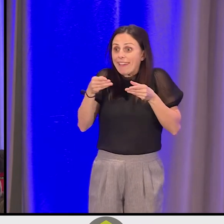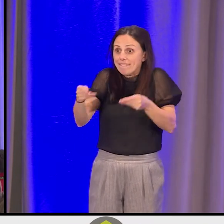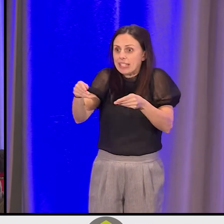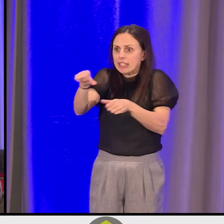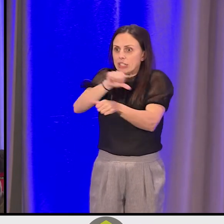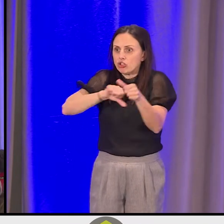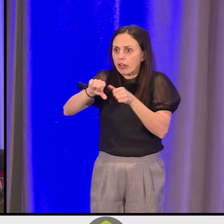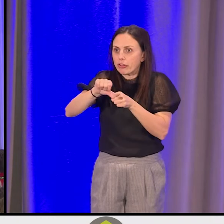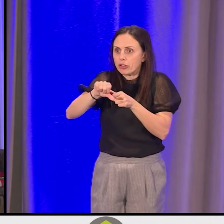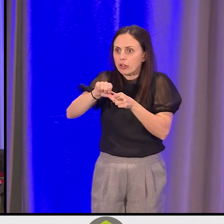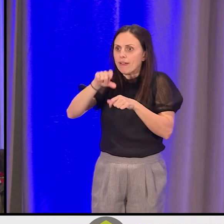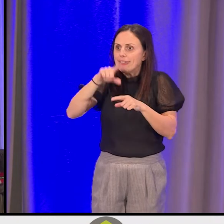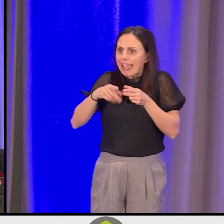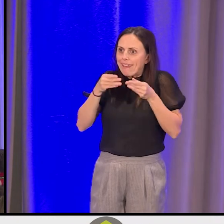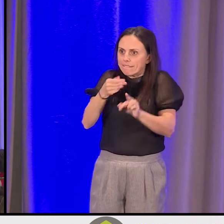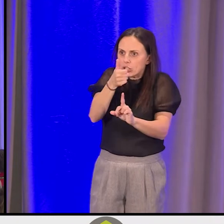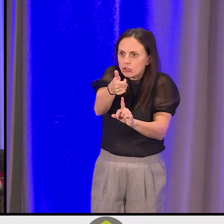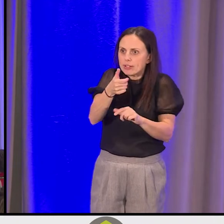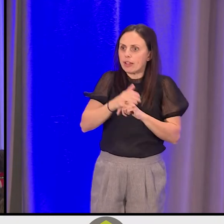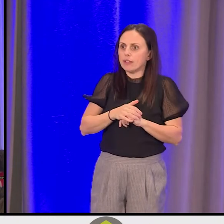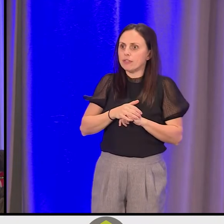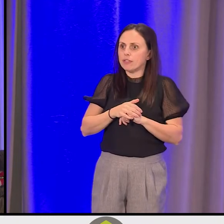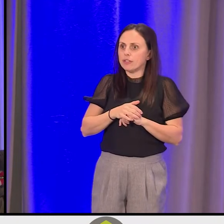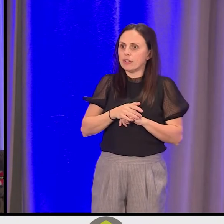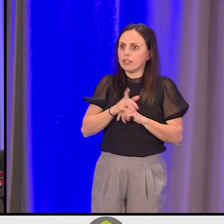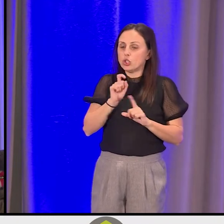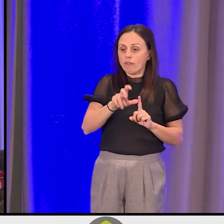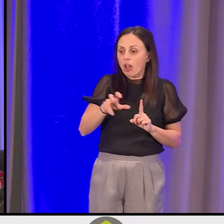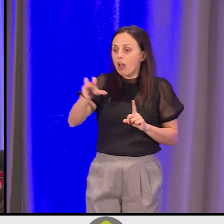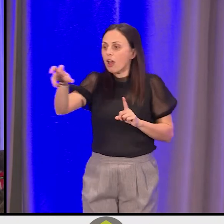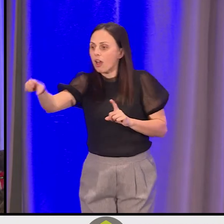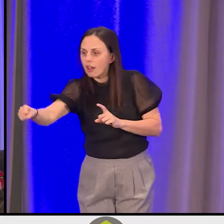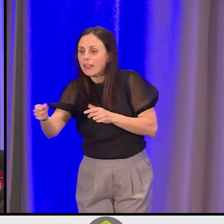You can't -- you can't feed yourself. You've got to reach across, and you've got to feed one another.